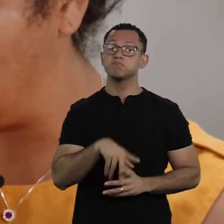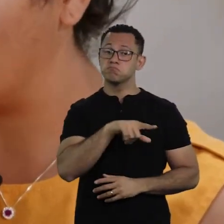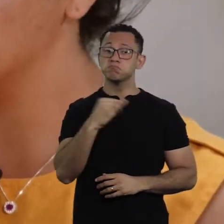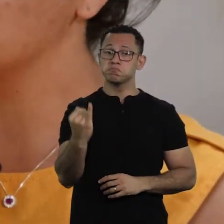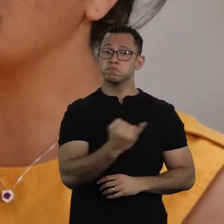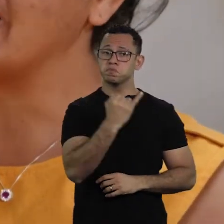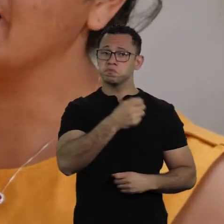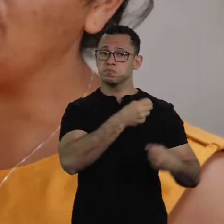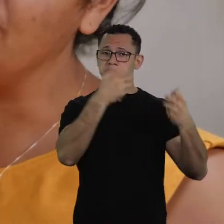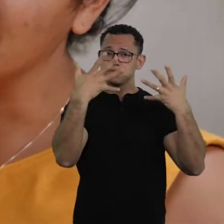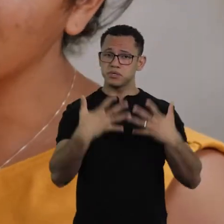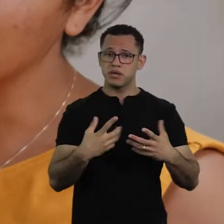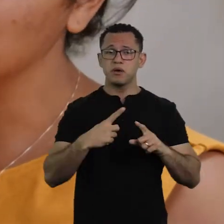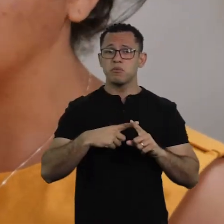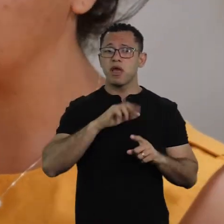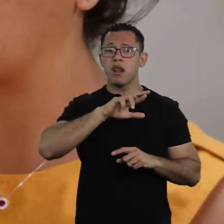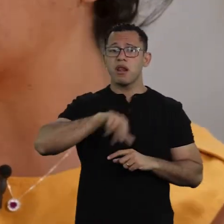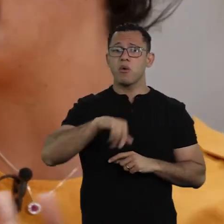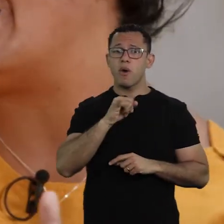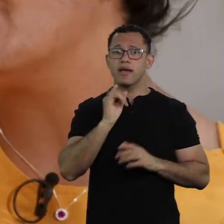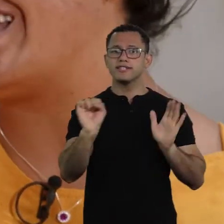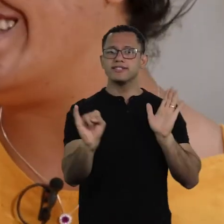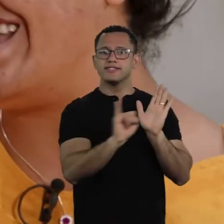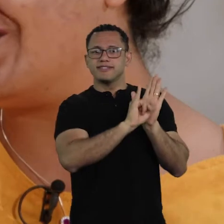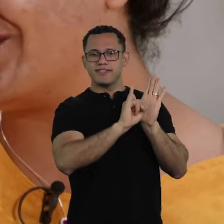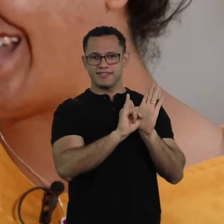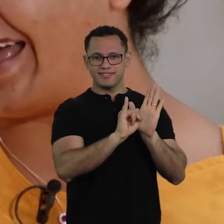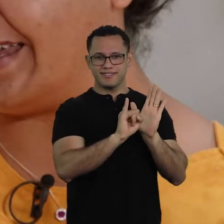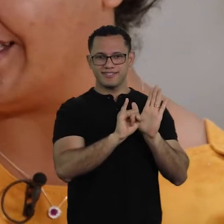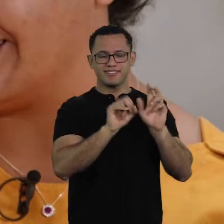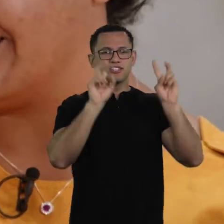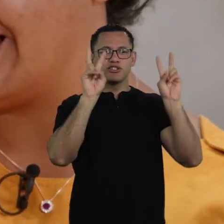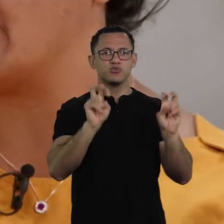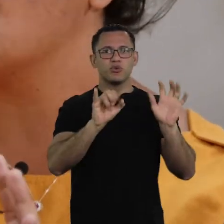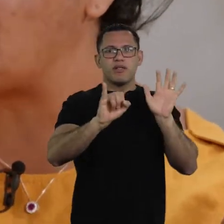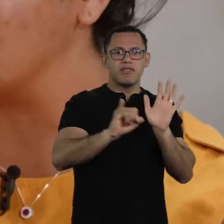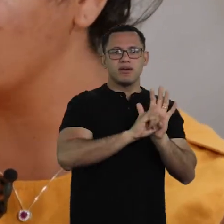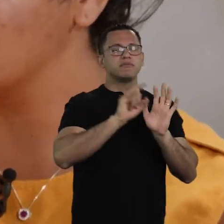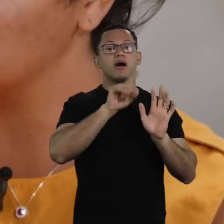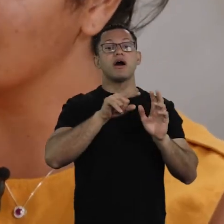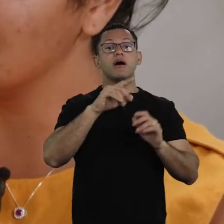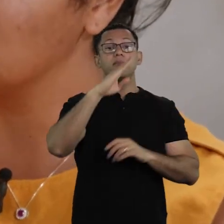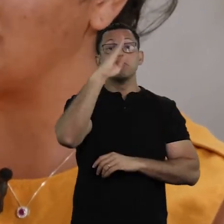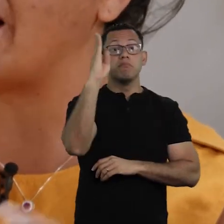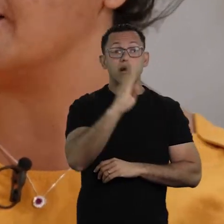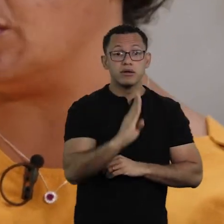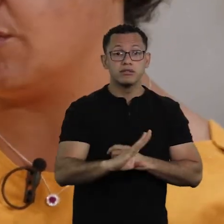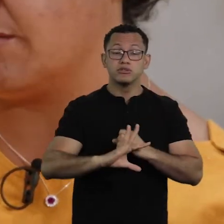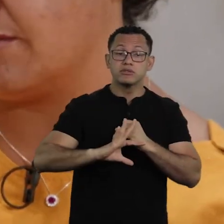because we are not here discussing an identity issue, we are discussing safety in Brazil.